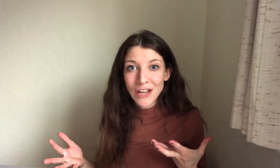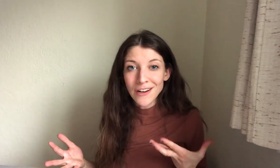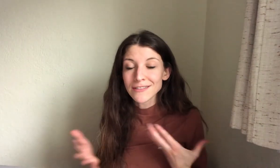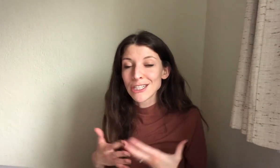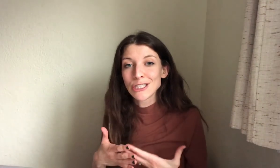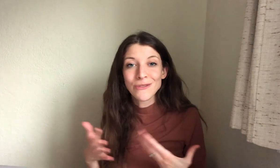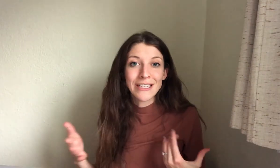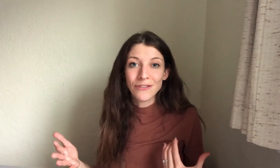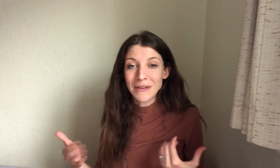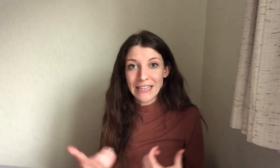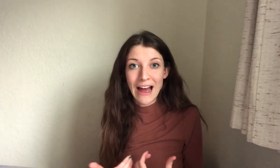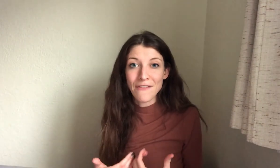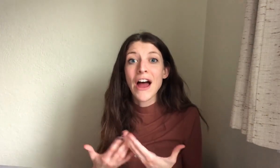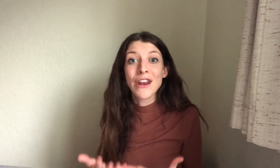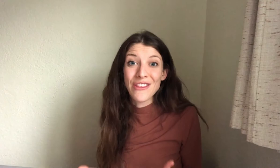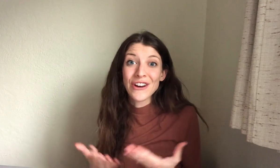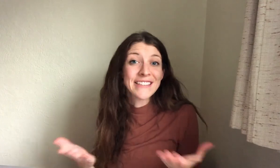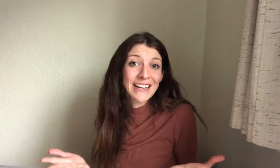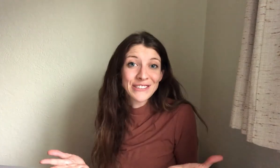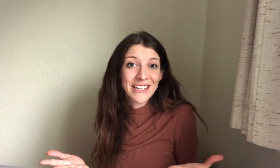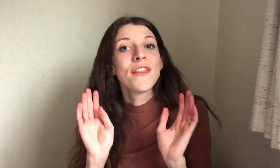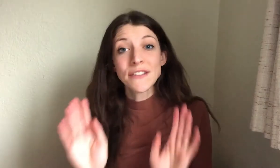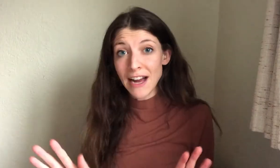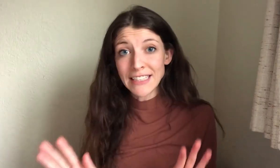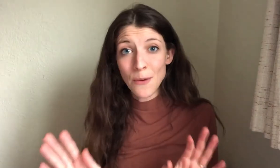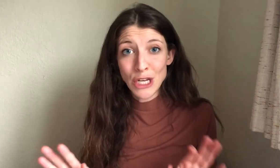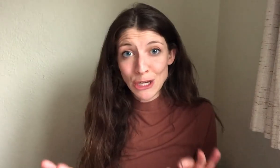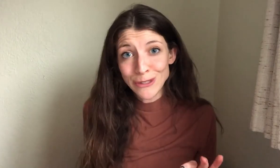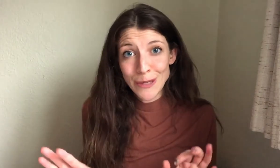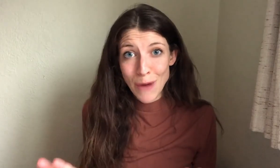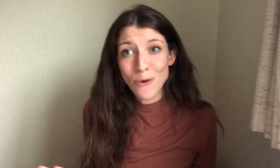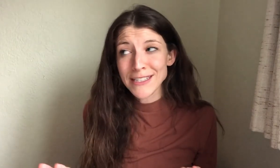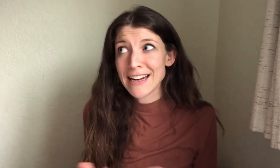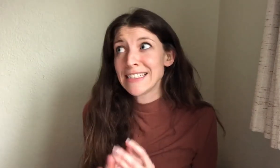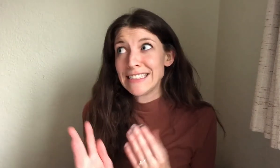other, there's no need for me to have another accessory, the device I would use the most and I